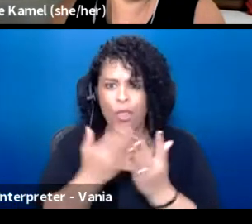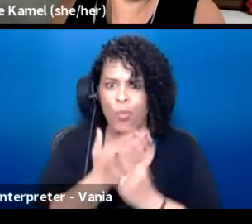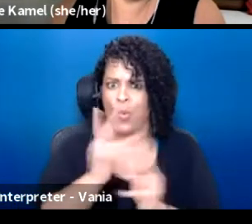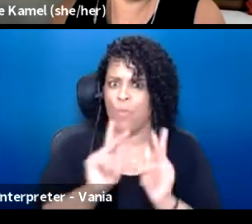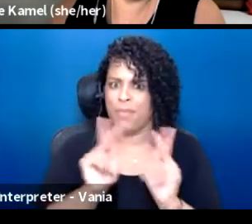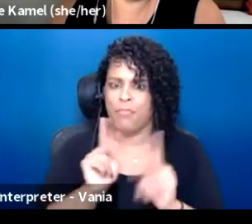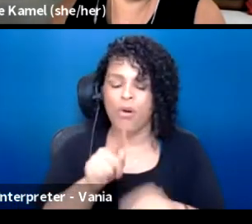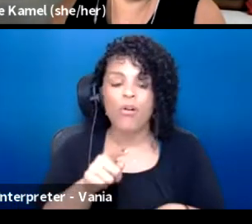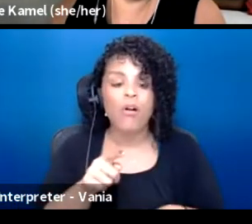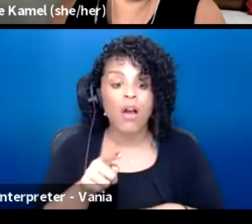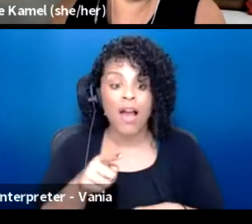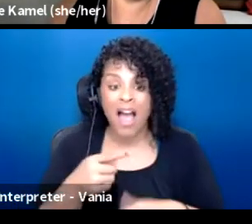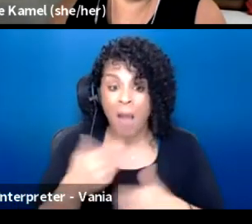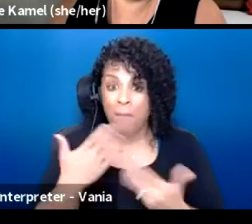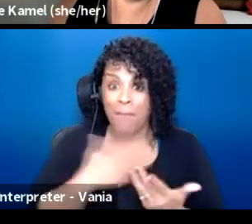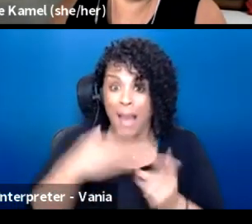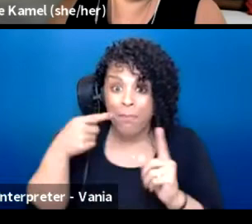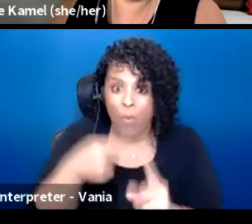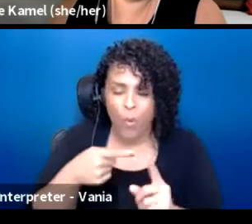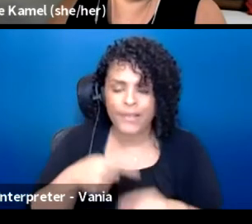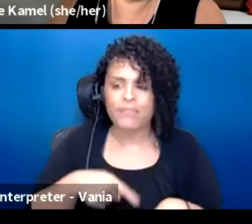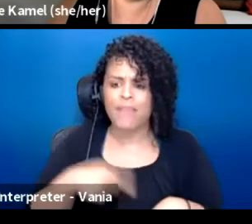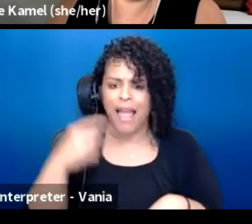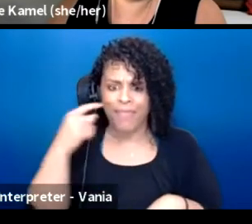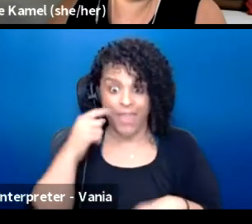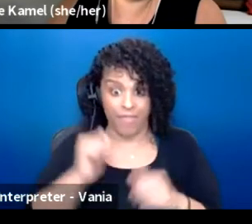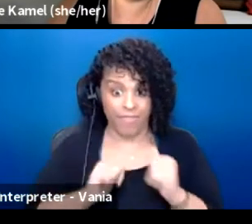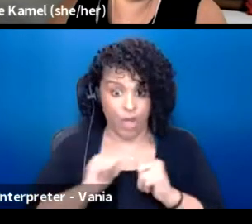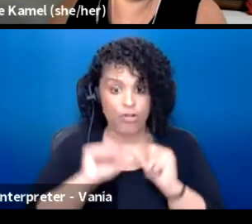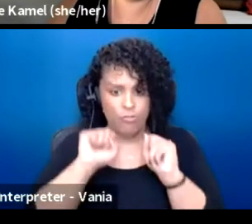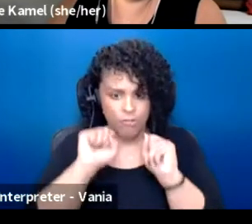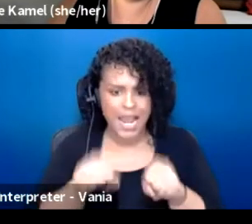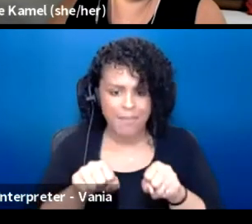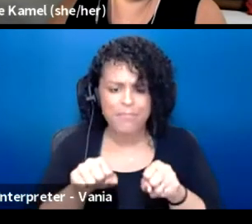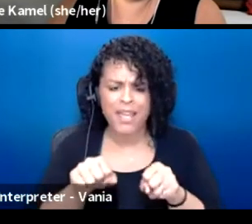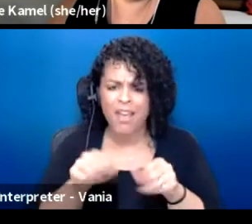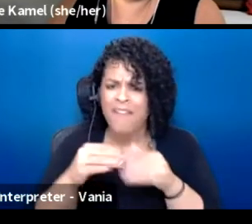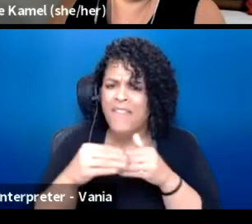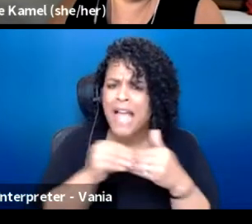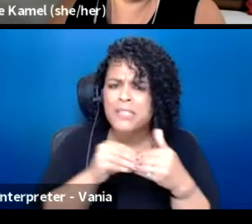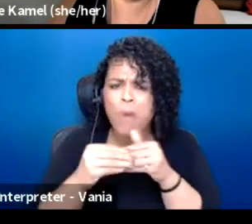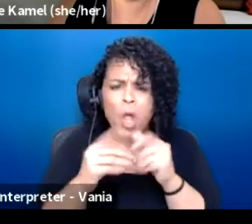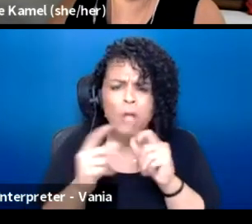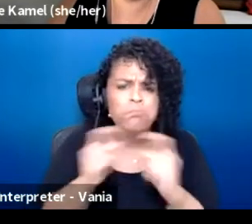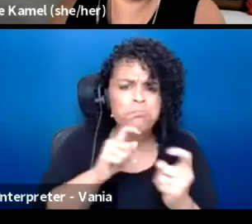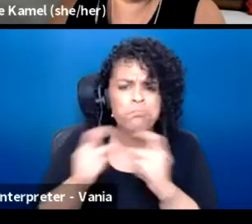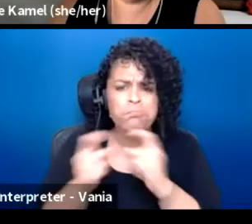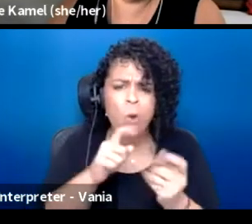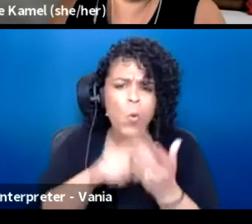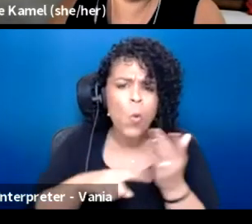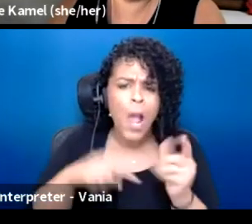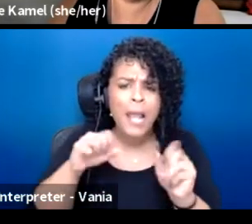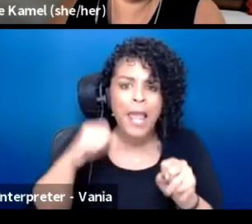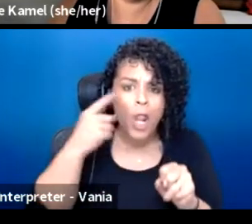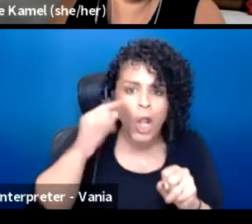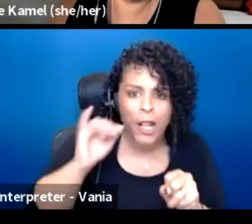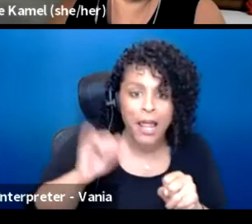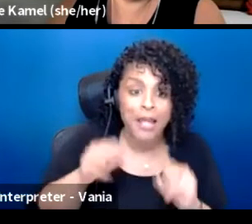is that I think theater can be very flexible in what it can look like. It can be regular spaces.